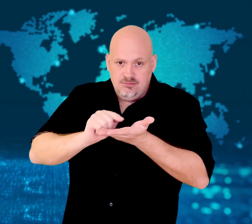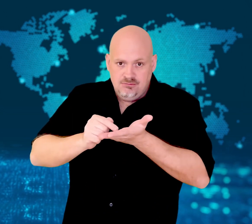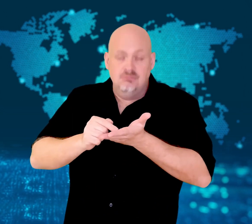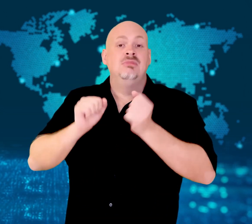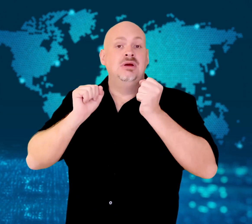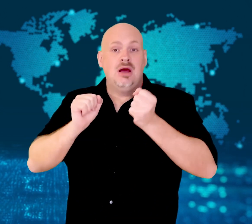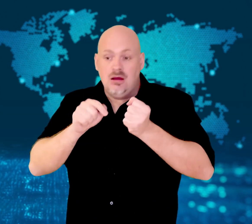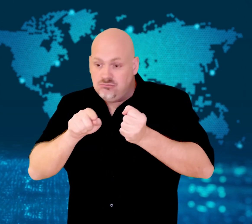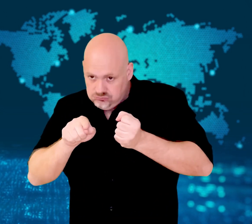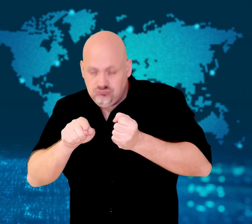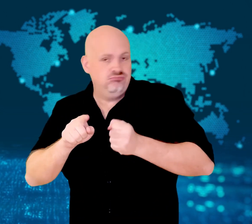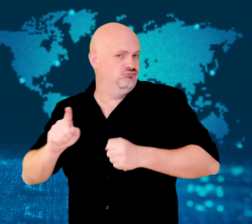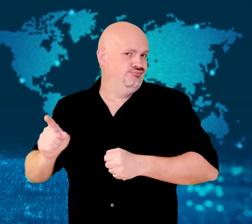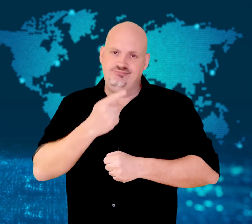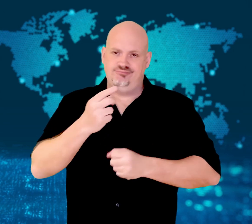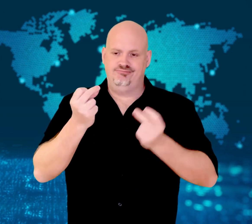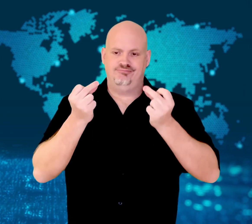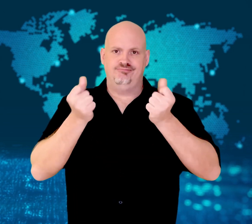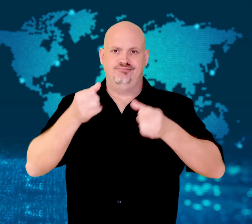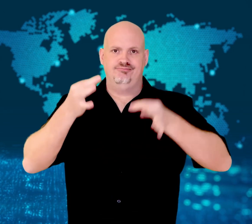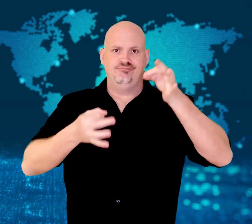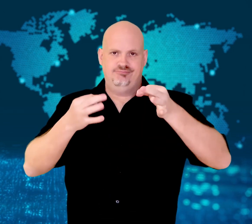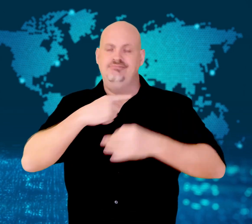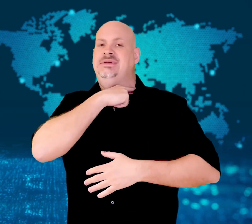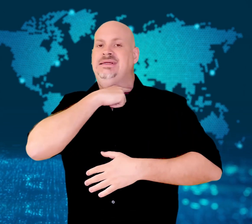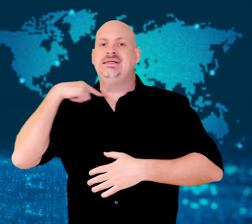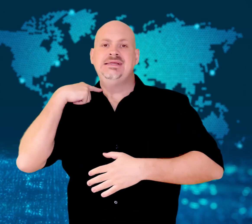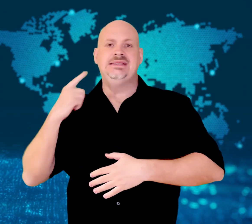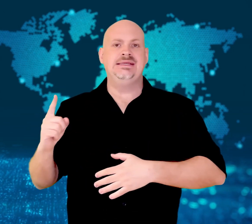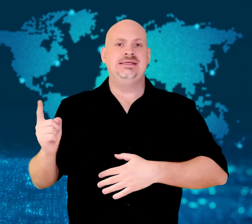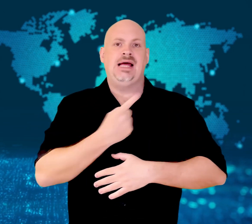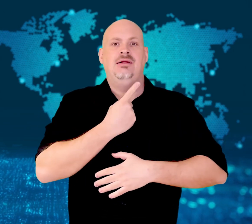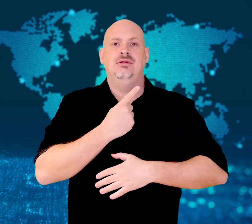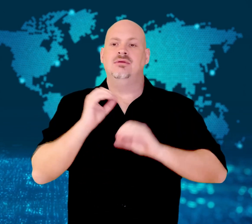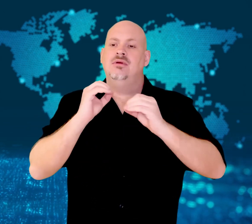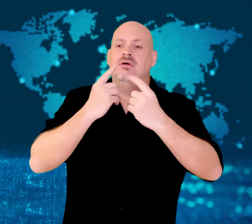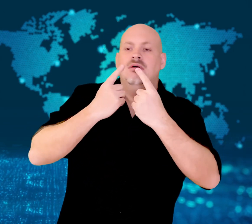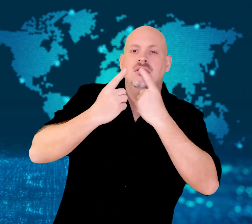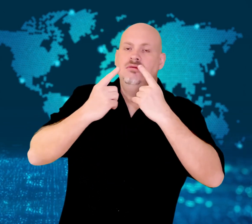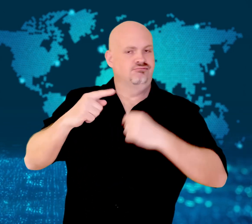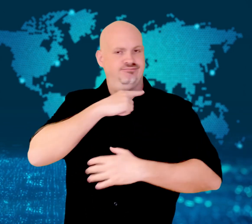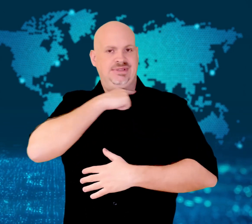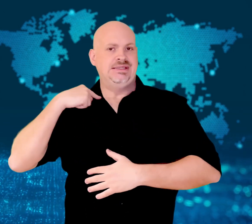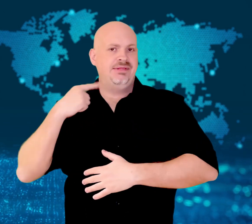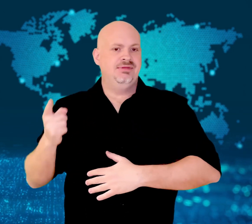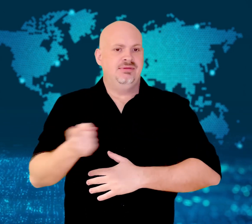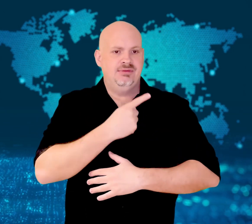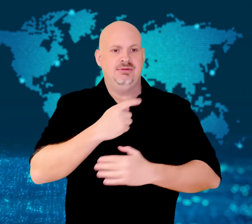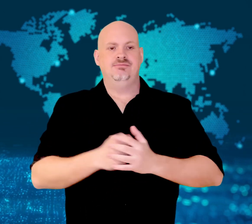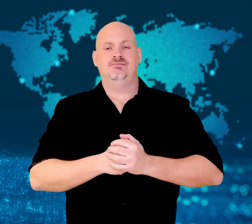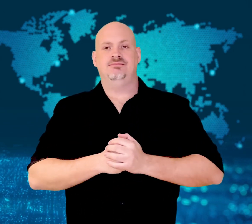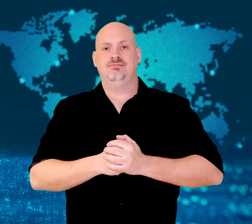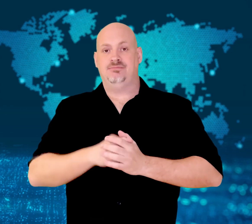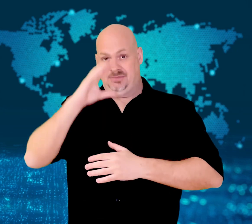Dharmalingam was caught trafficking almost three times this amount